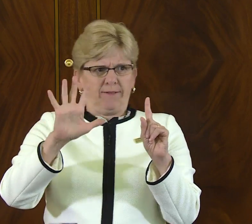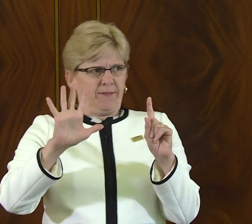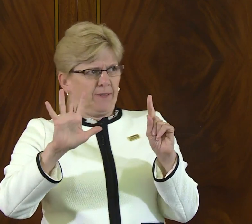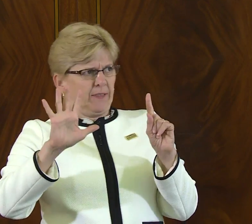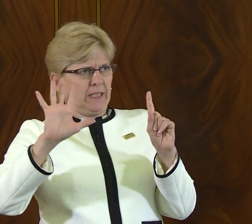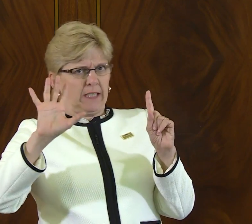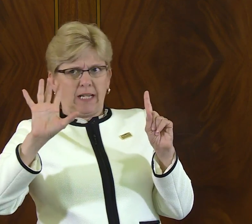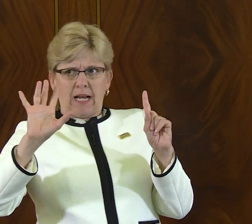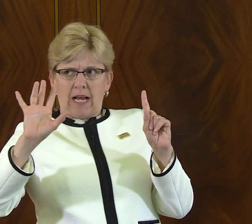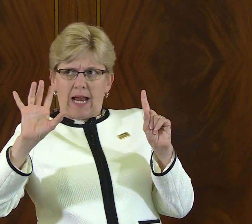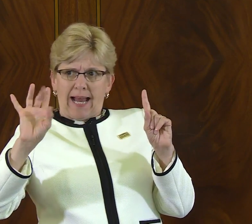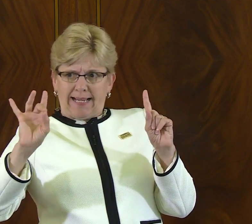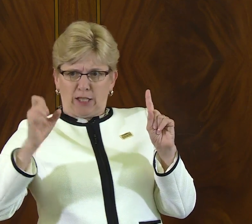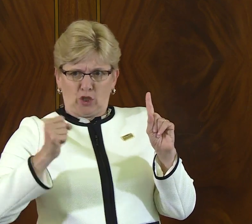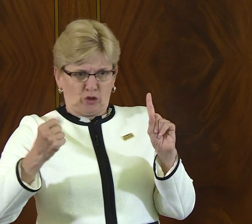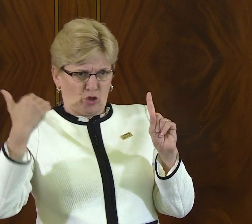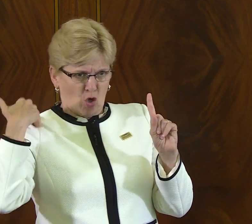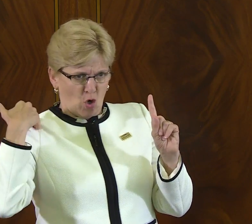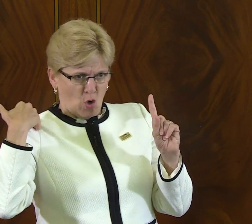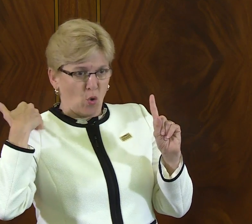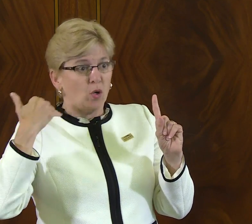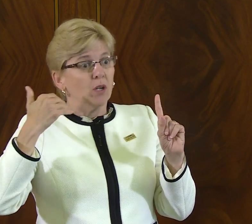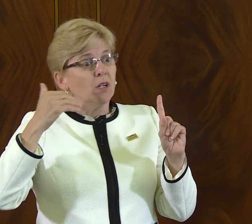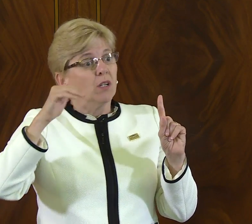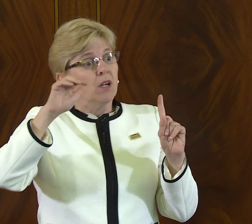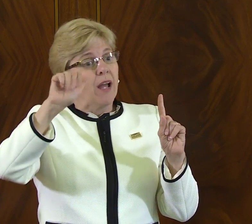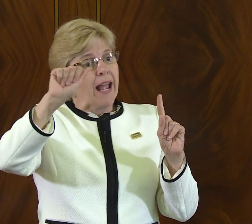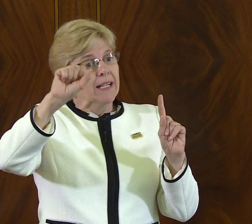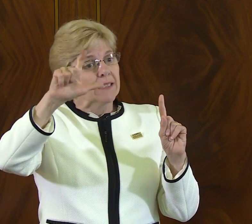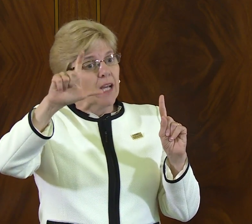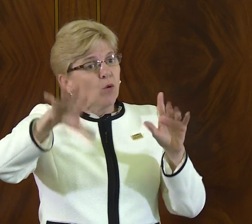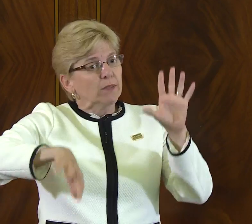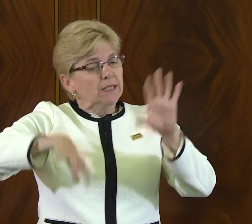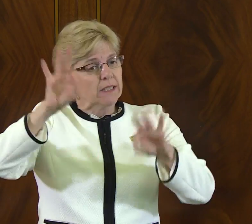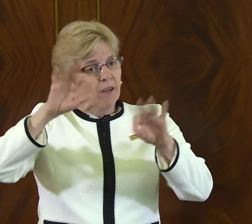It's now, I believe, 58 years ago